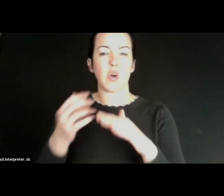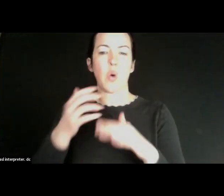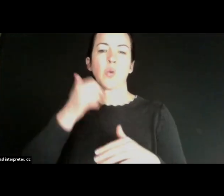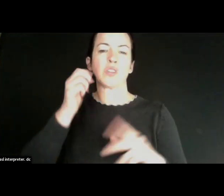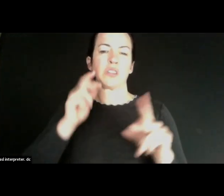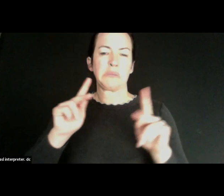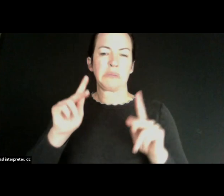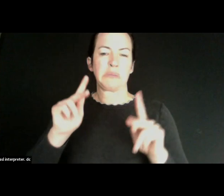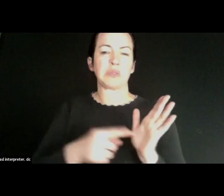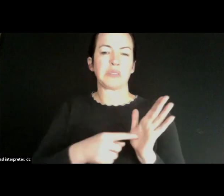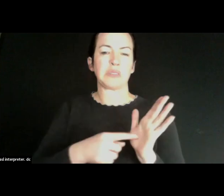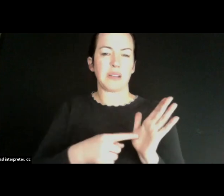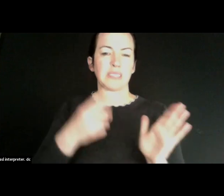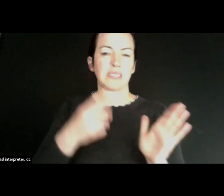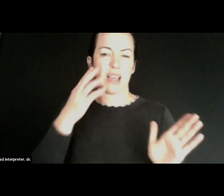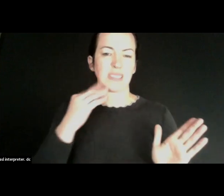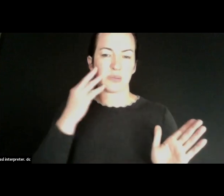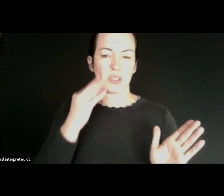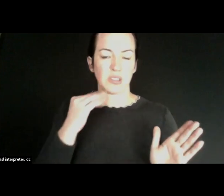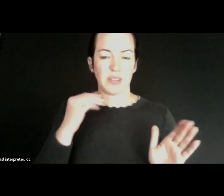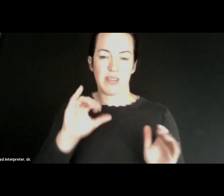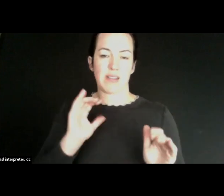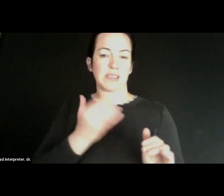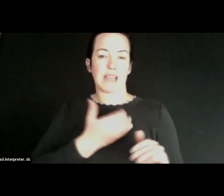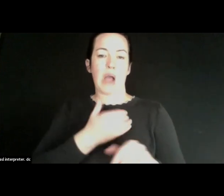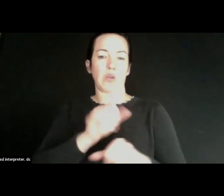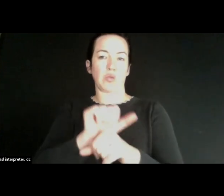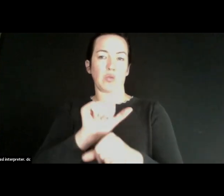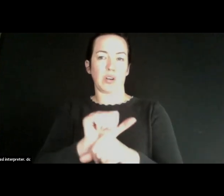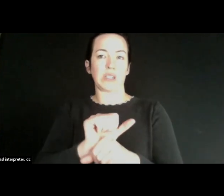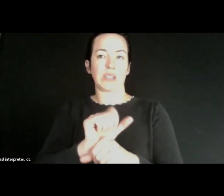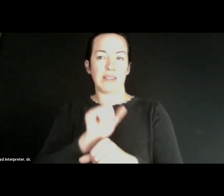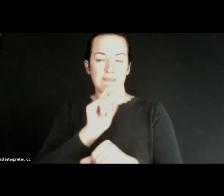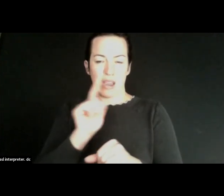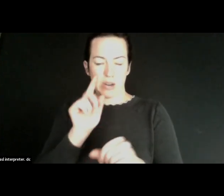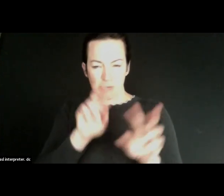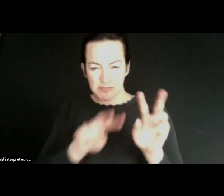that's the context of the work that we do. We have been looking very actively at ways that we can do